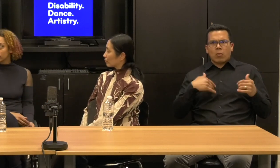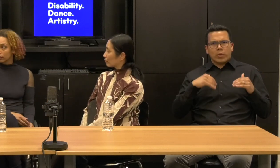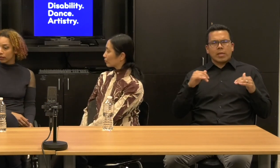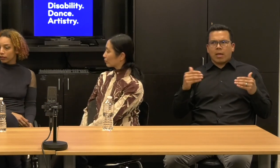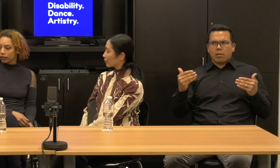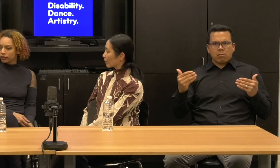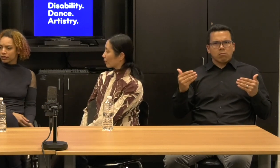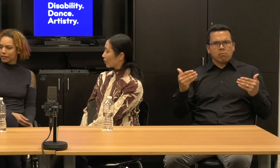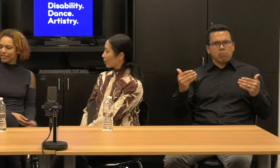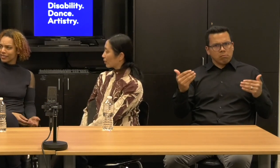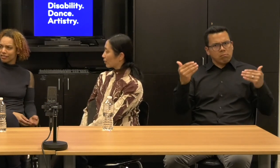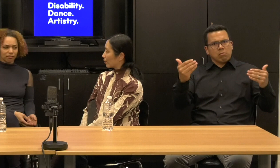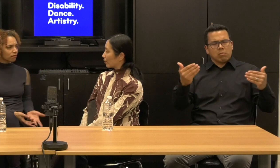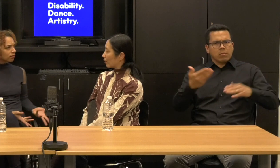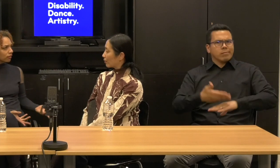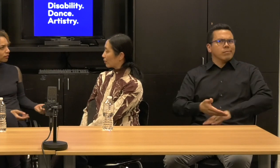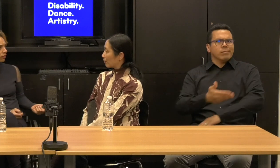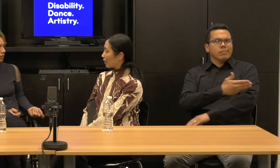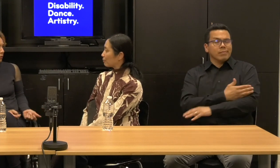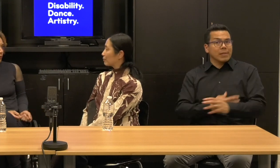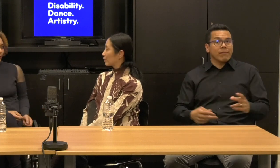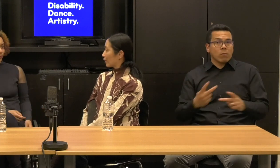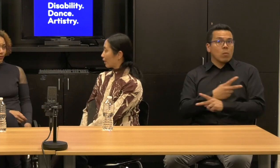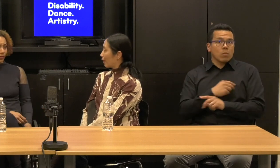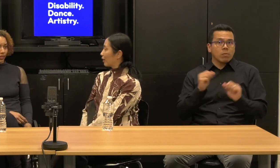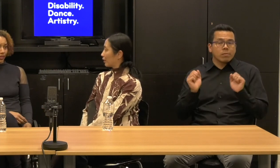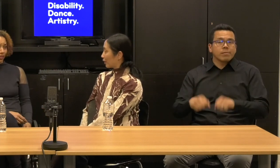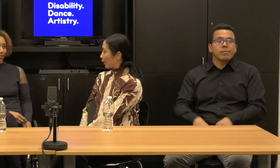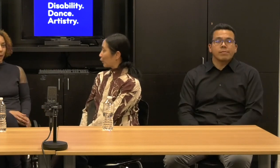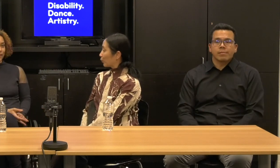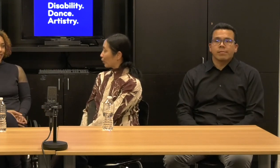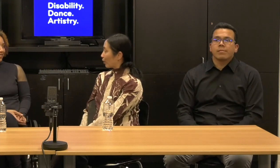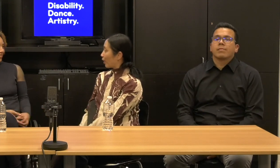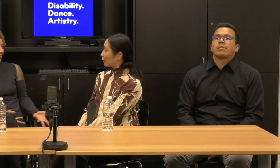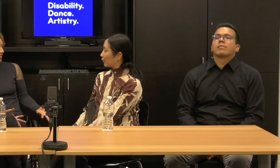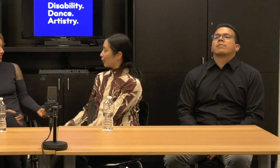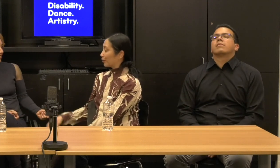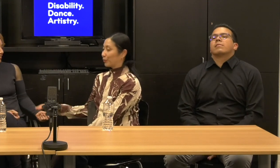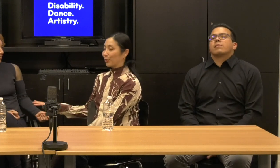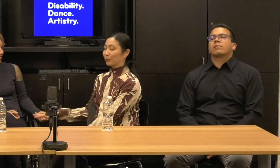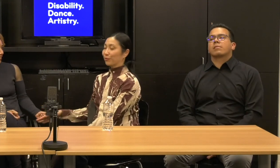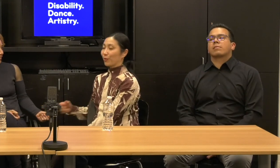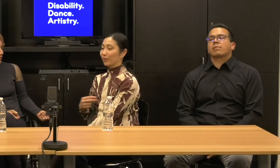Does that make sense to you? How would we,